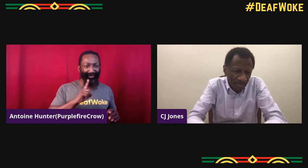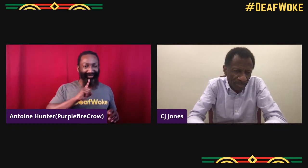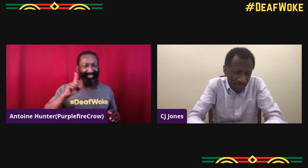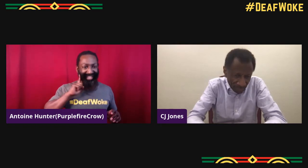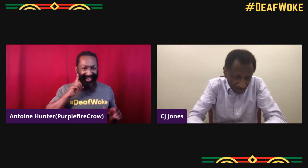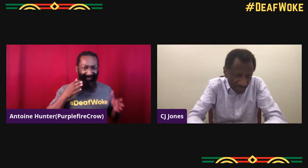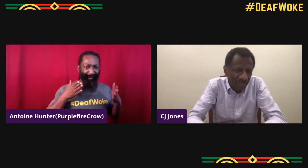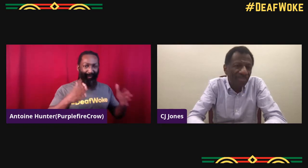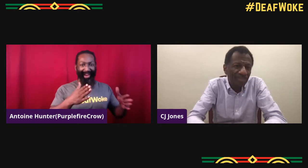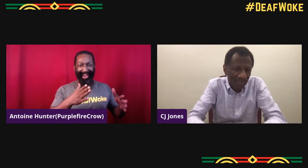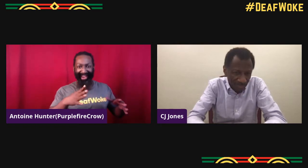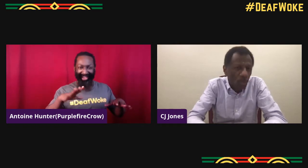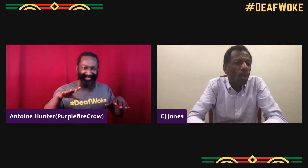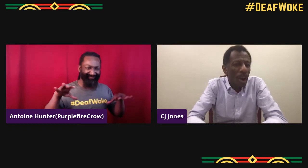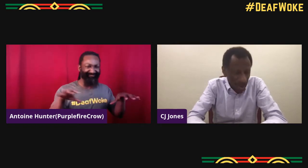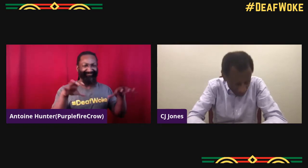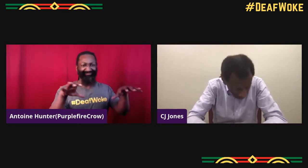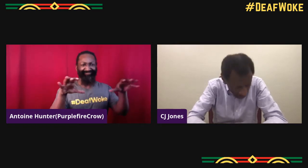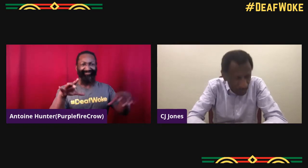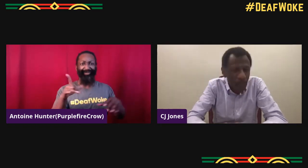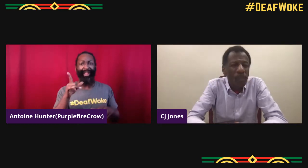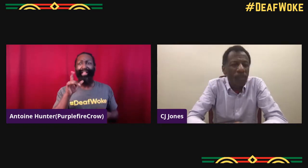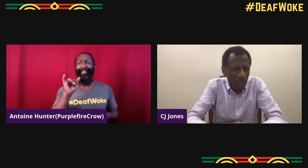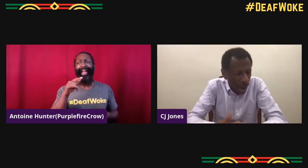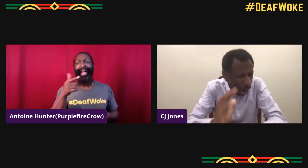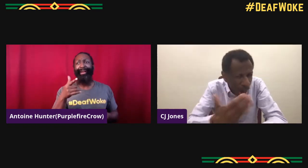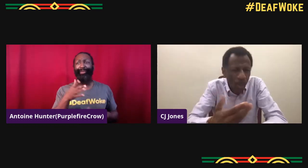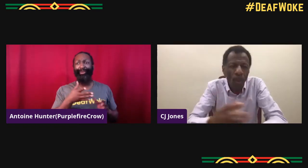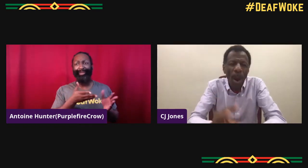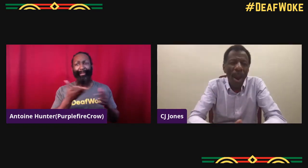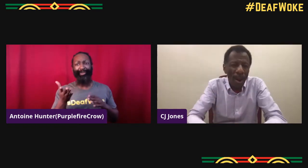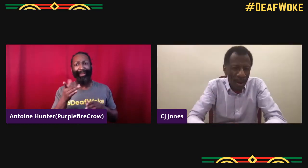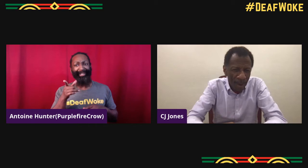And you said you were doing your own, you're doing it yourself, like the deaf way.